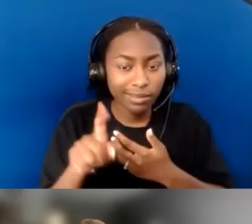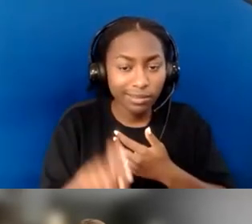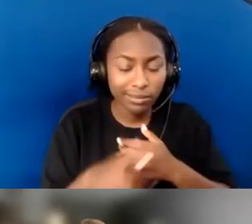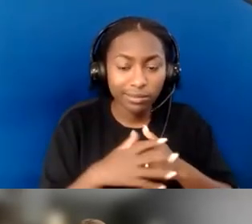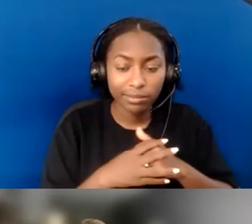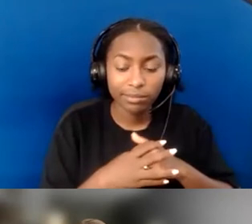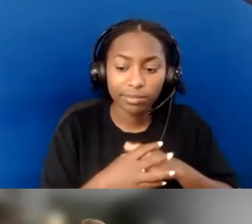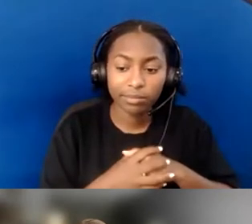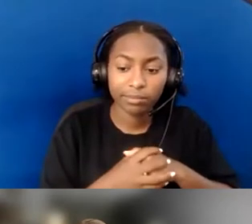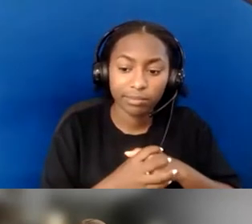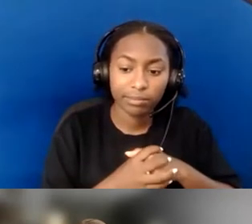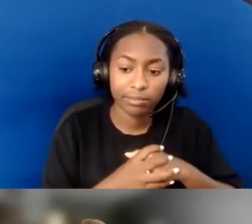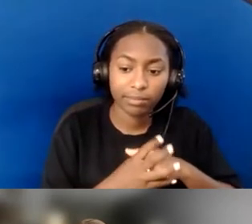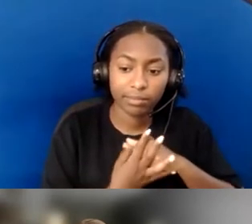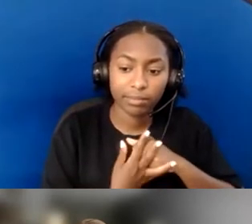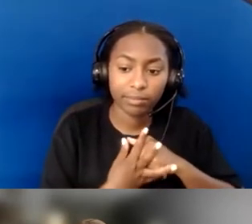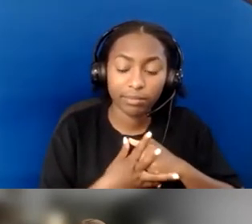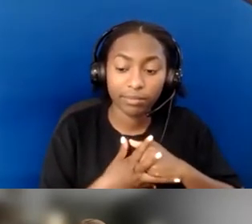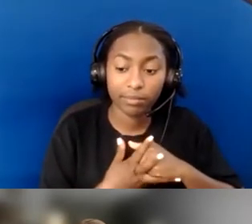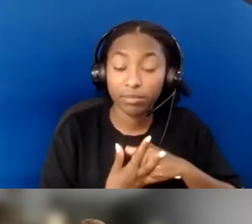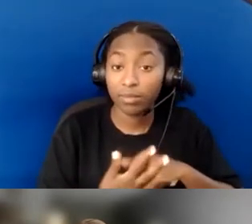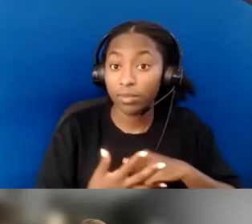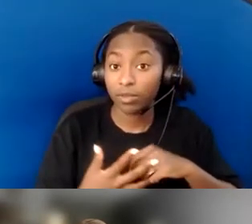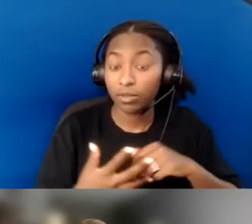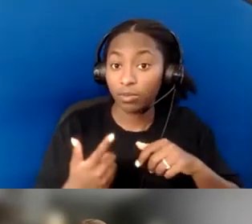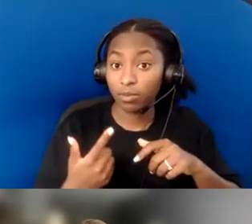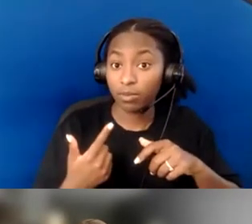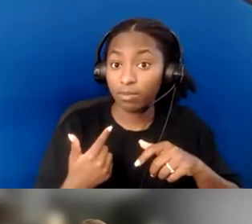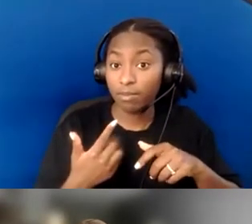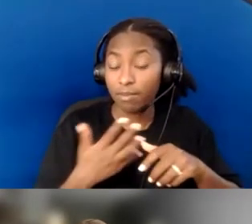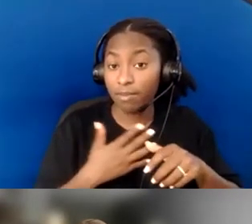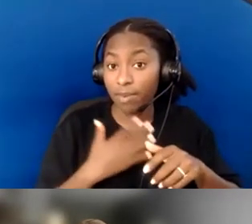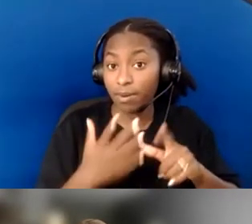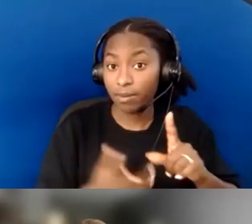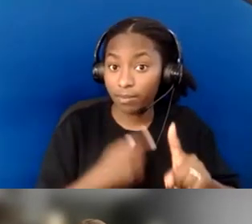in every area of the life of the church, but giving permissions from the pulpit,